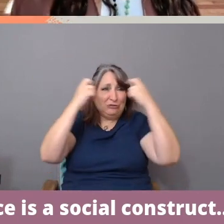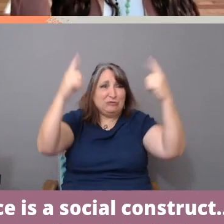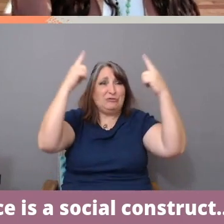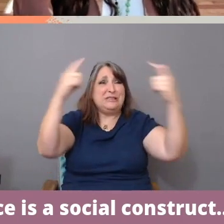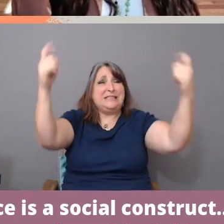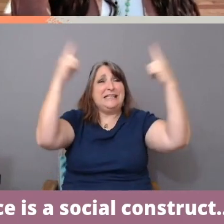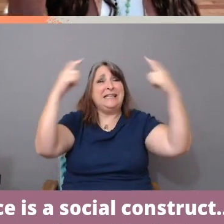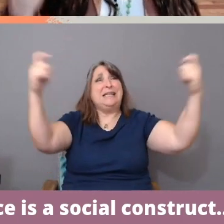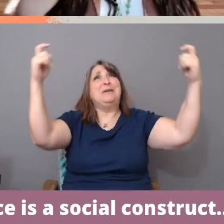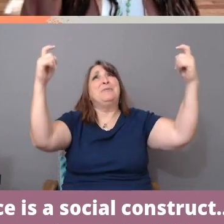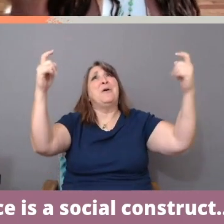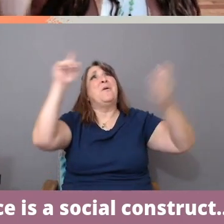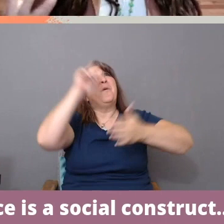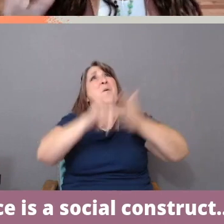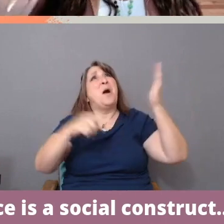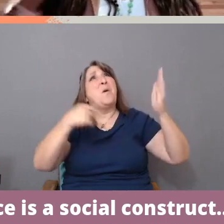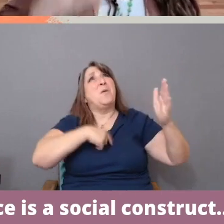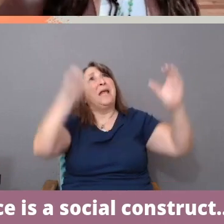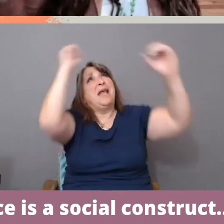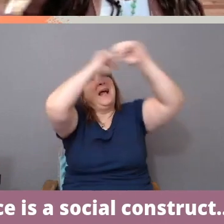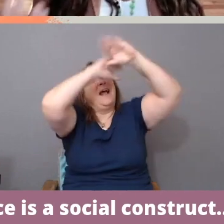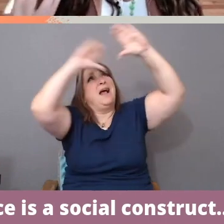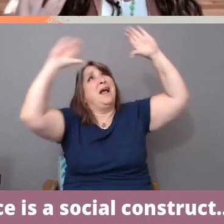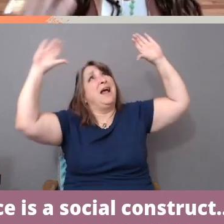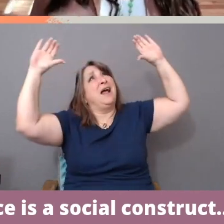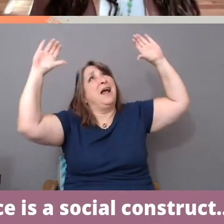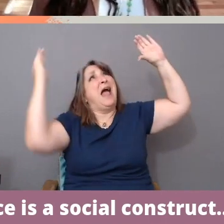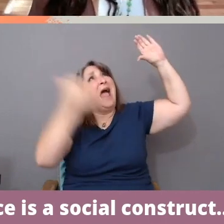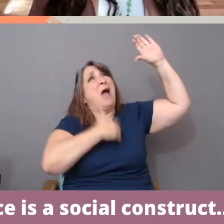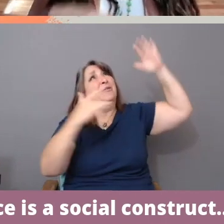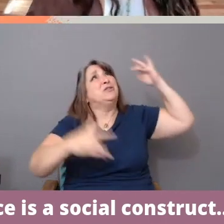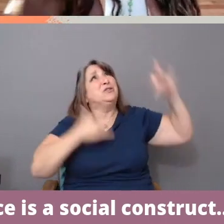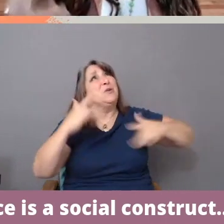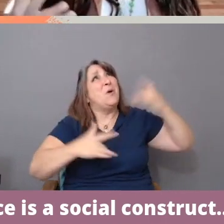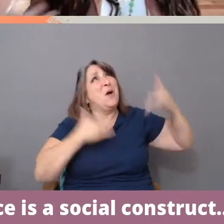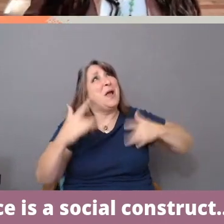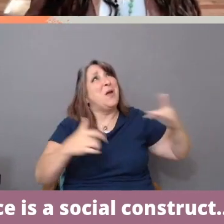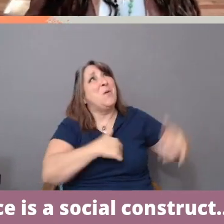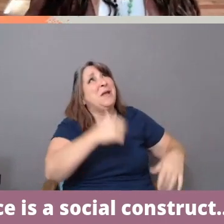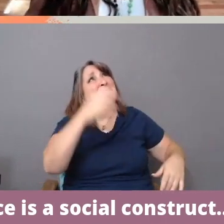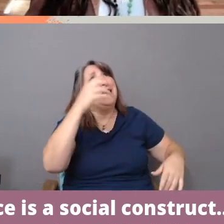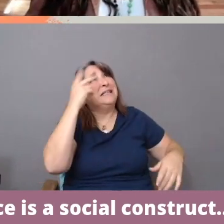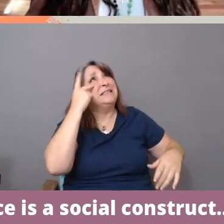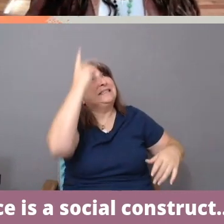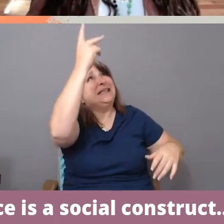we see in our mind's eye, in our joy, as well as what we live.